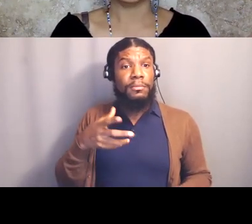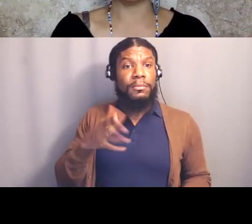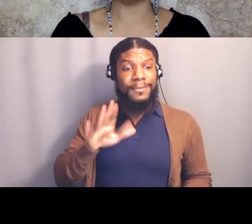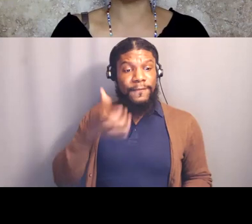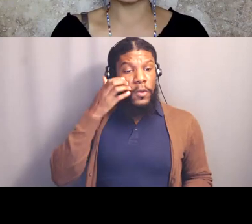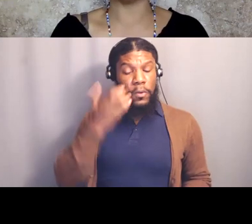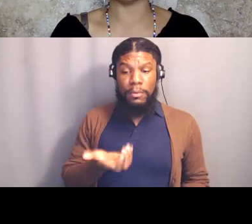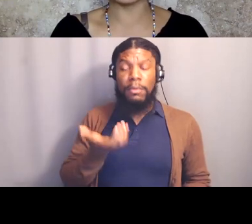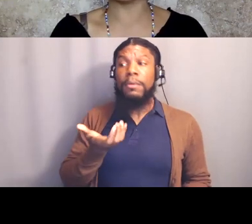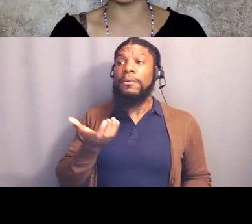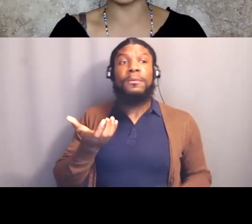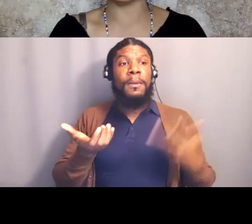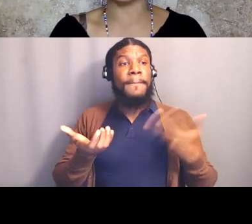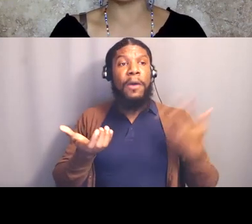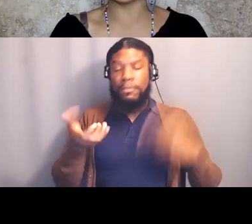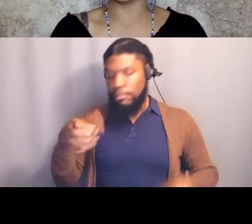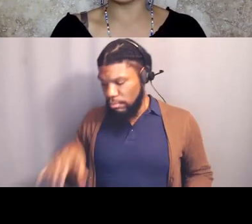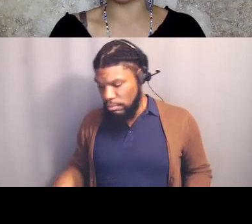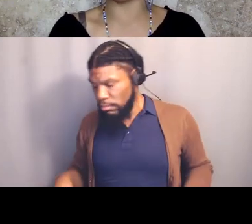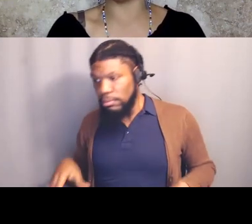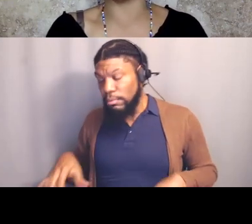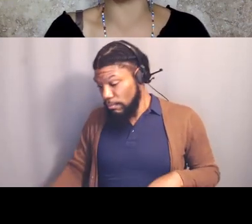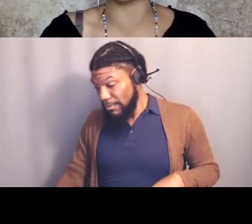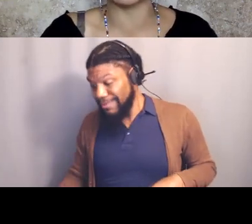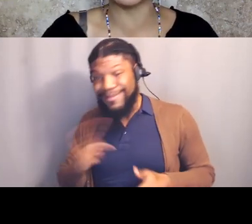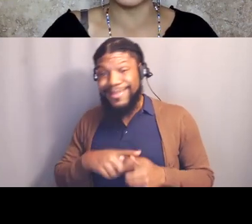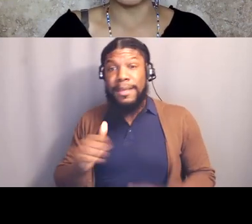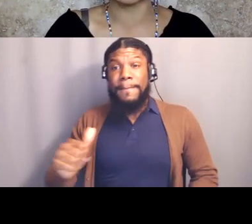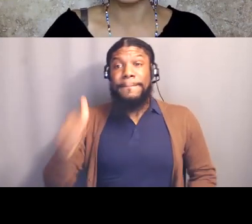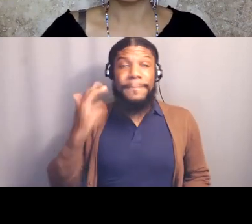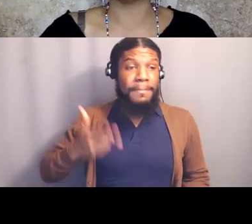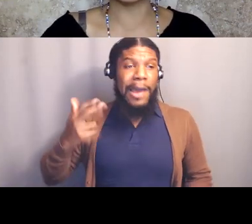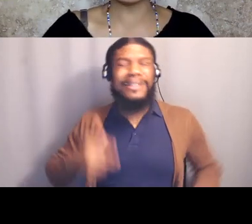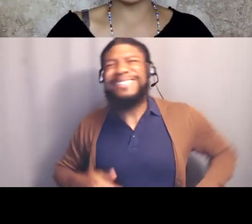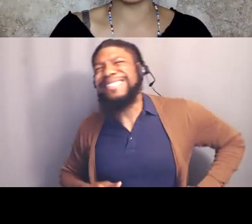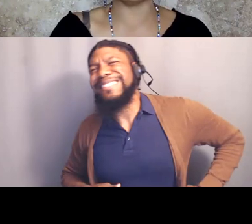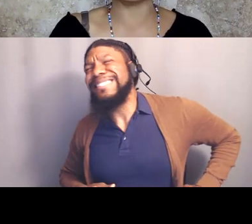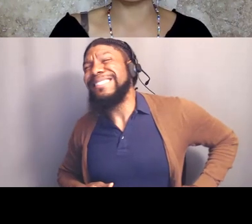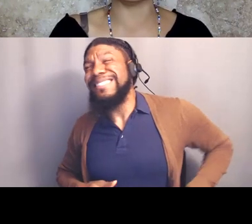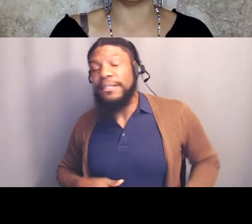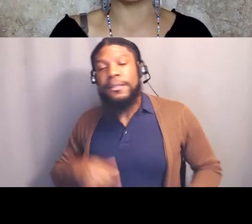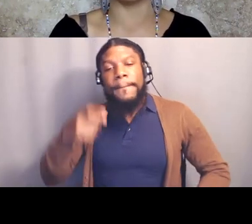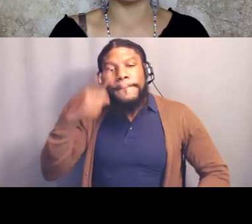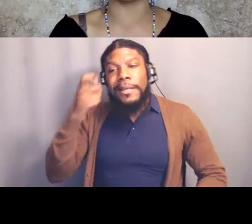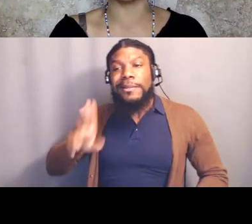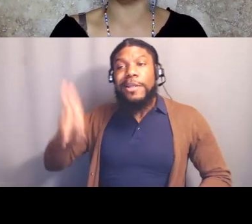and he was shot in the backside, a second time on the order of his own uncle. So yesterday we stood with Jamal Shakir